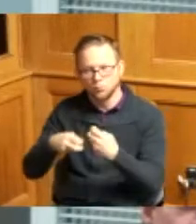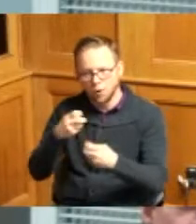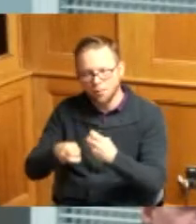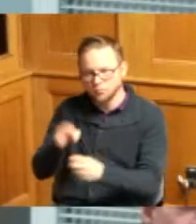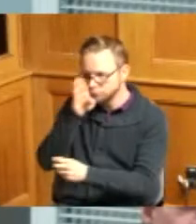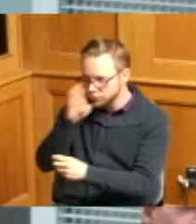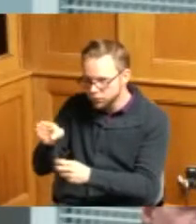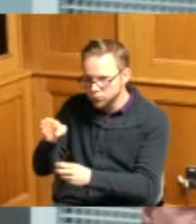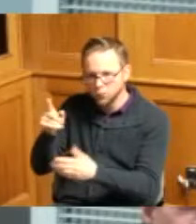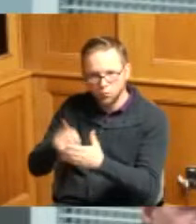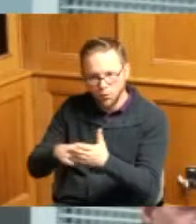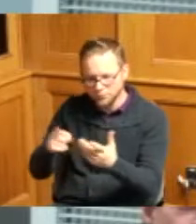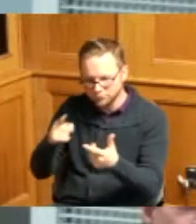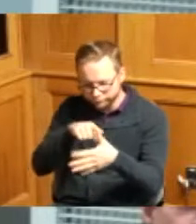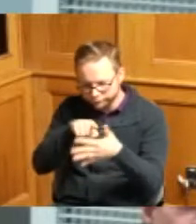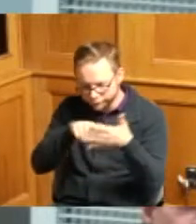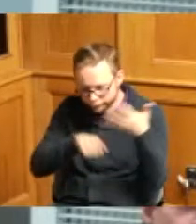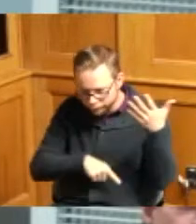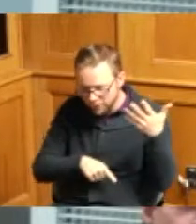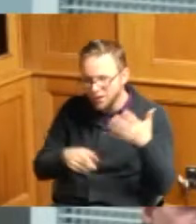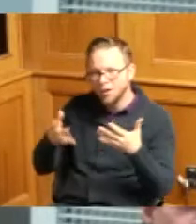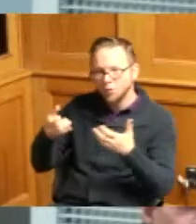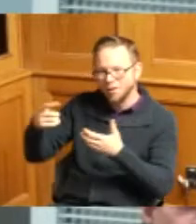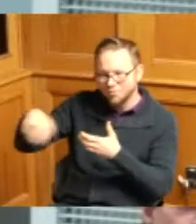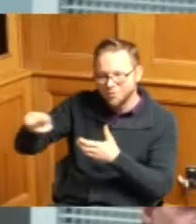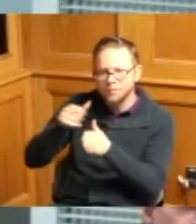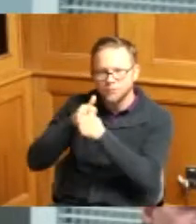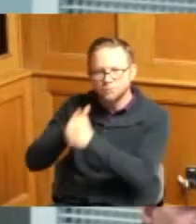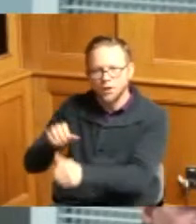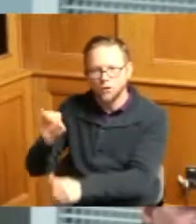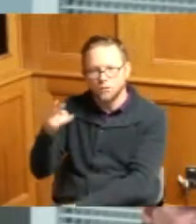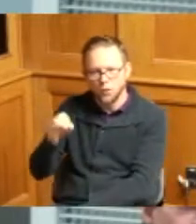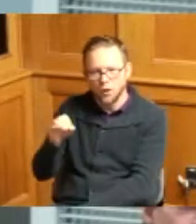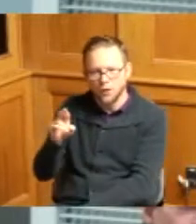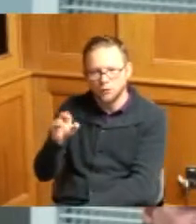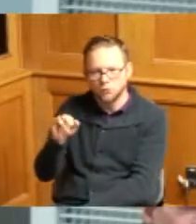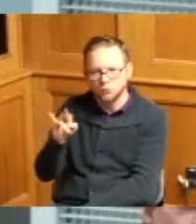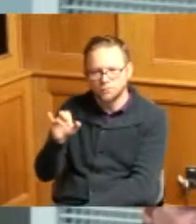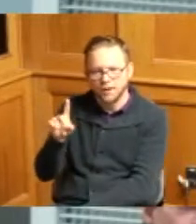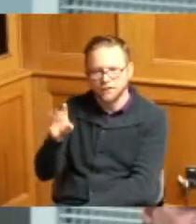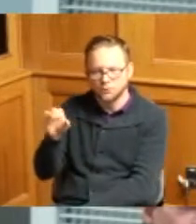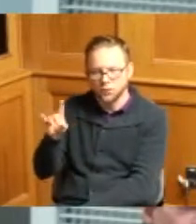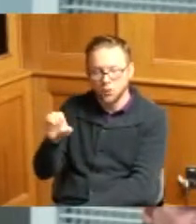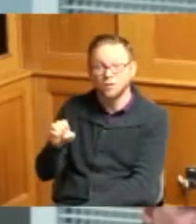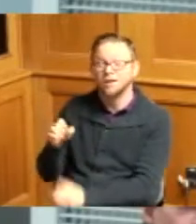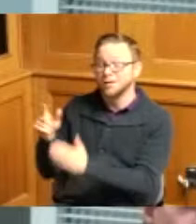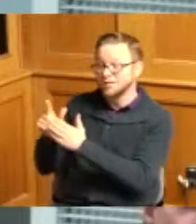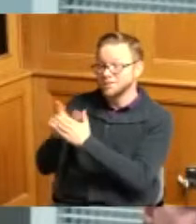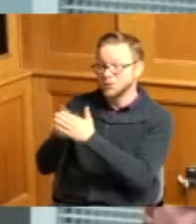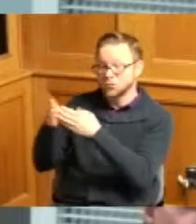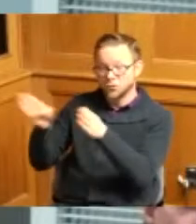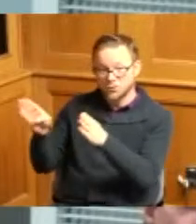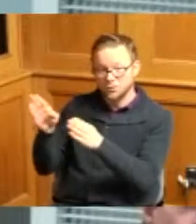them follow the Ohio revised code which even in the attorney general's letter he spells out it's a